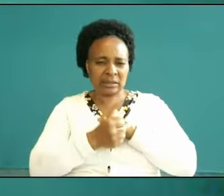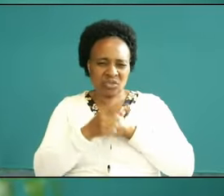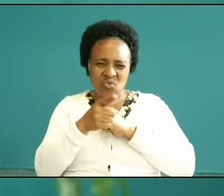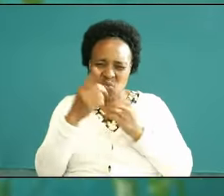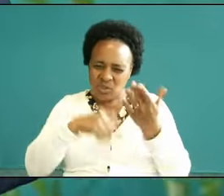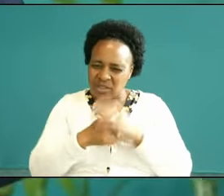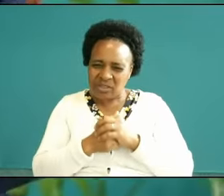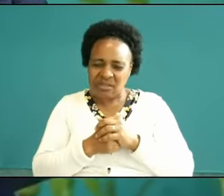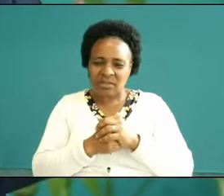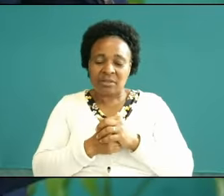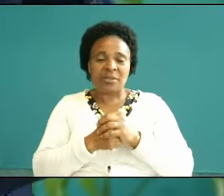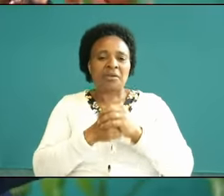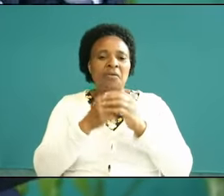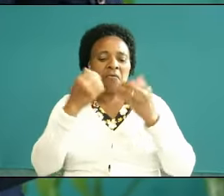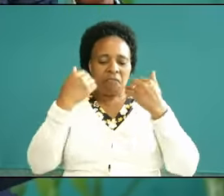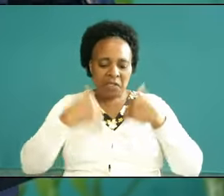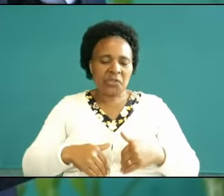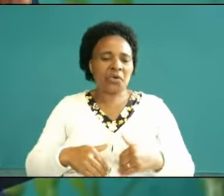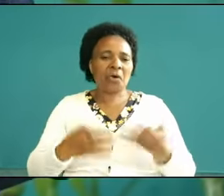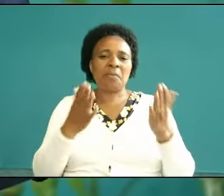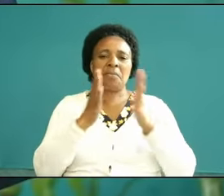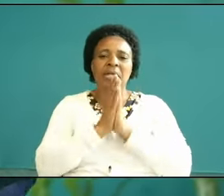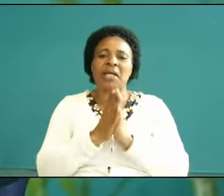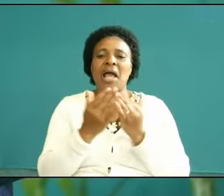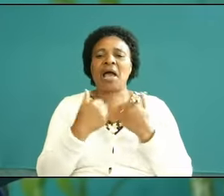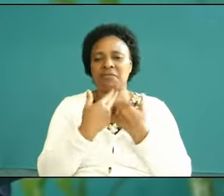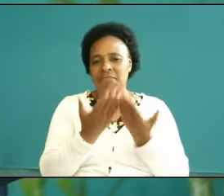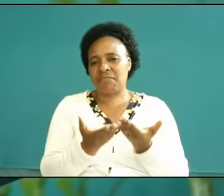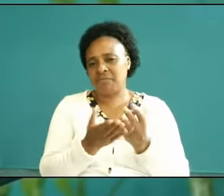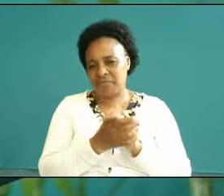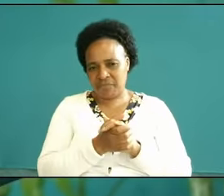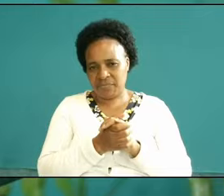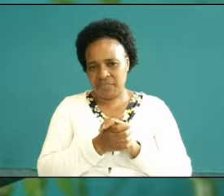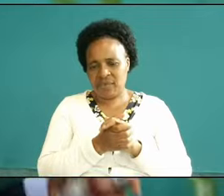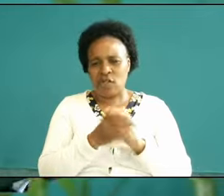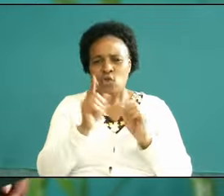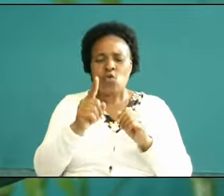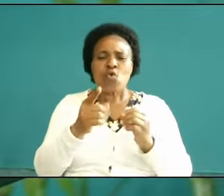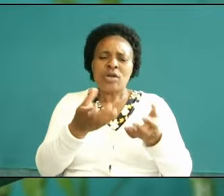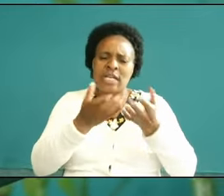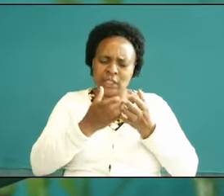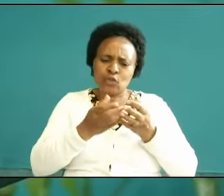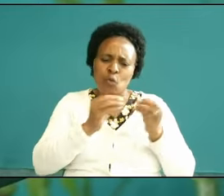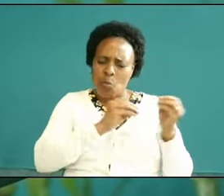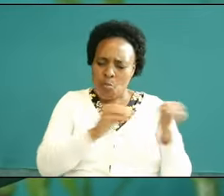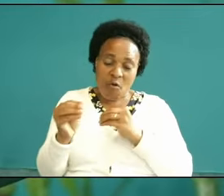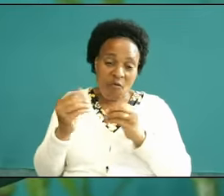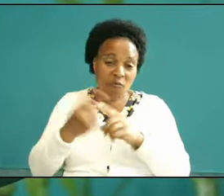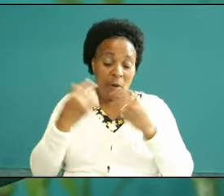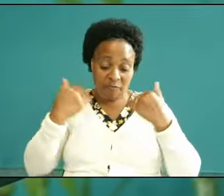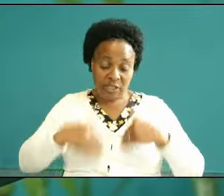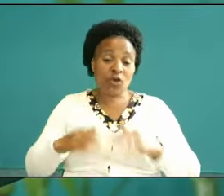operating from physical there are some things you need to move from physical to the spiritual realm